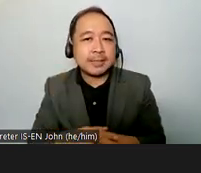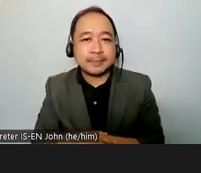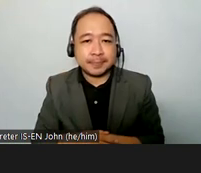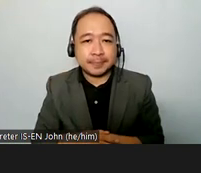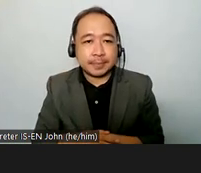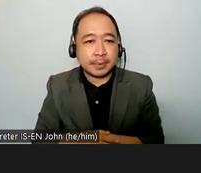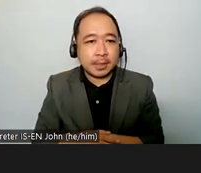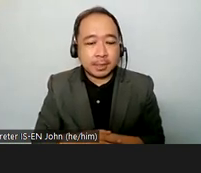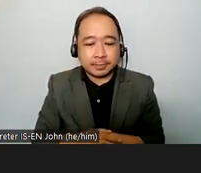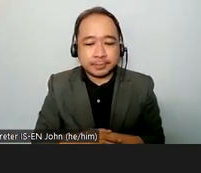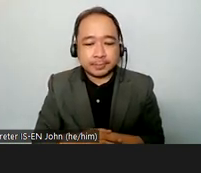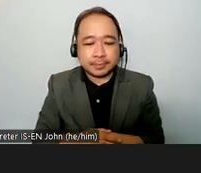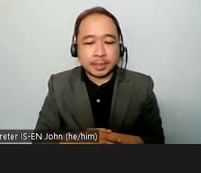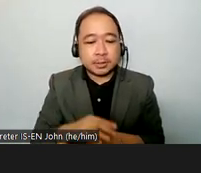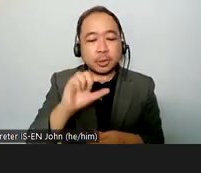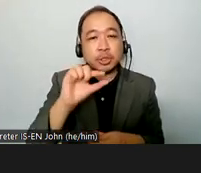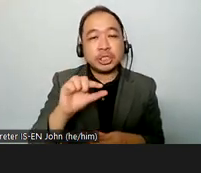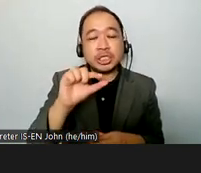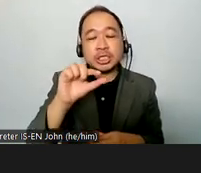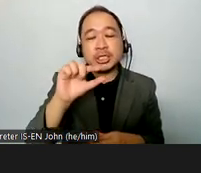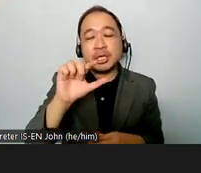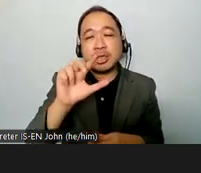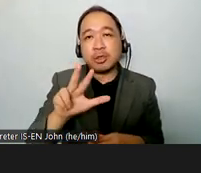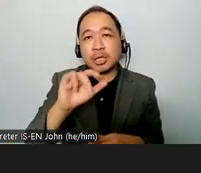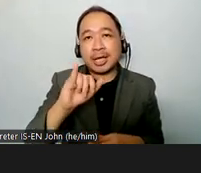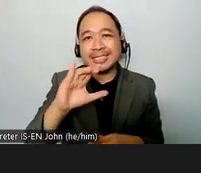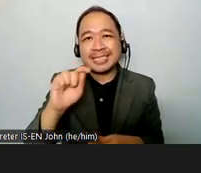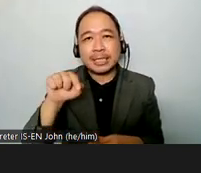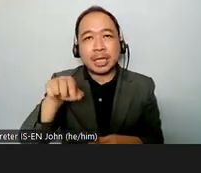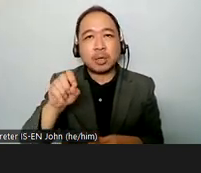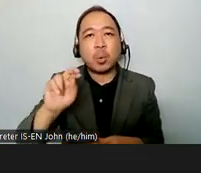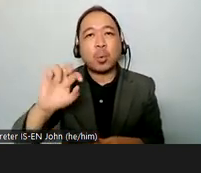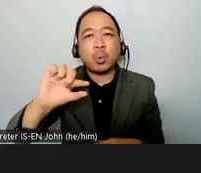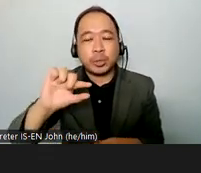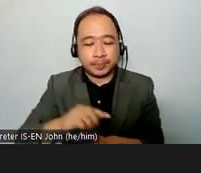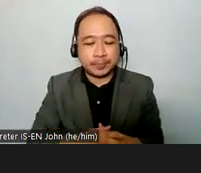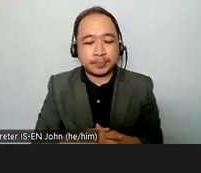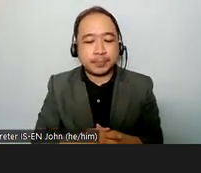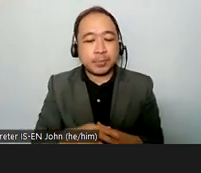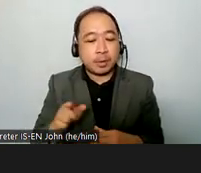uh the most recent data we have is for 2020. we did that survey in an analysis of 137 countries